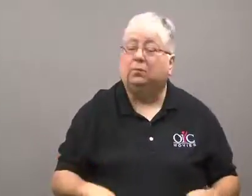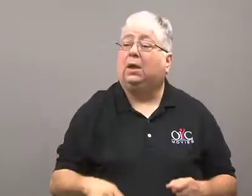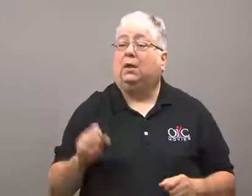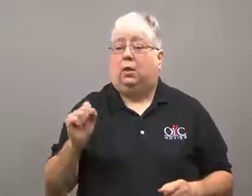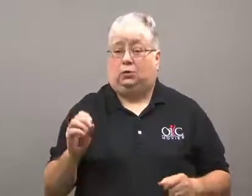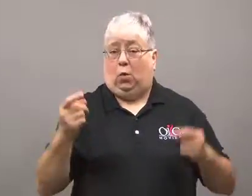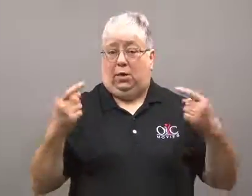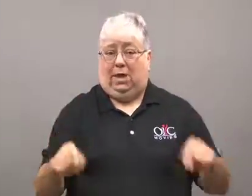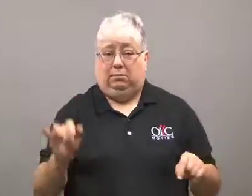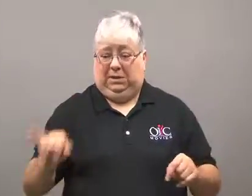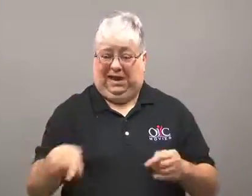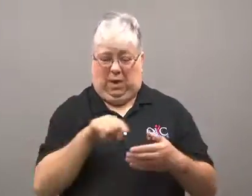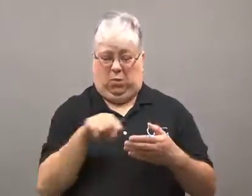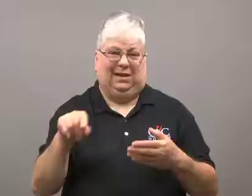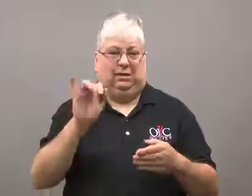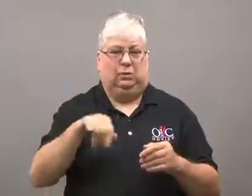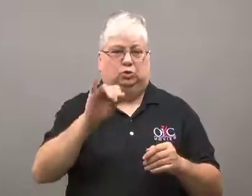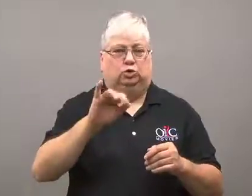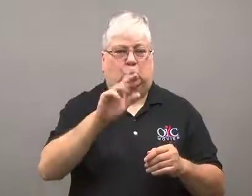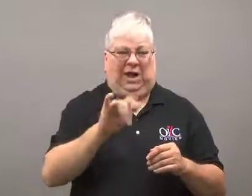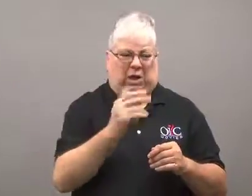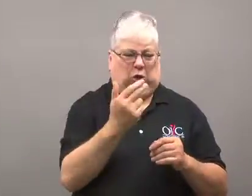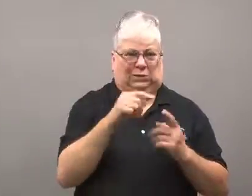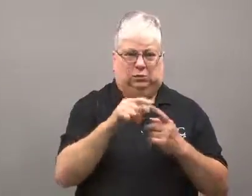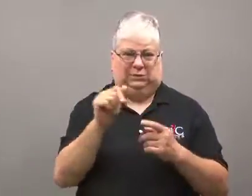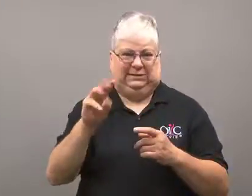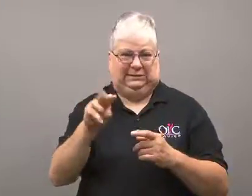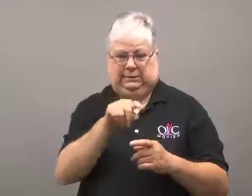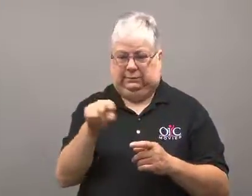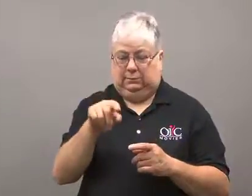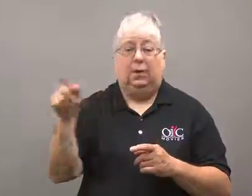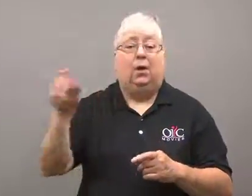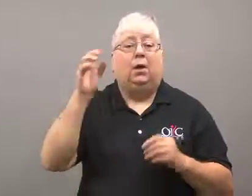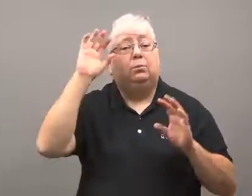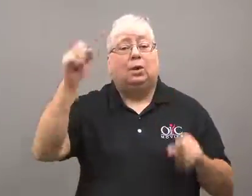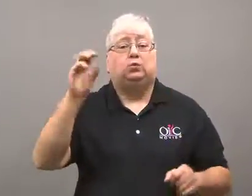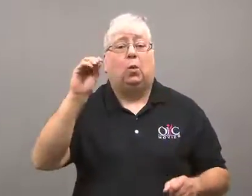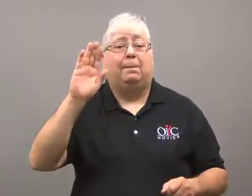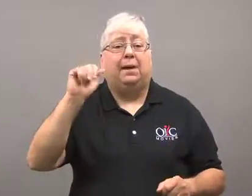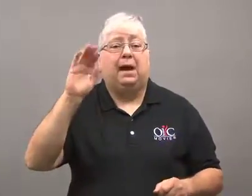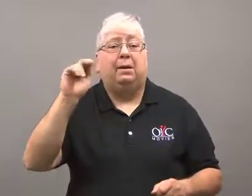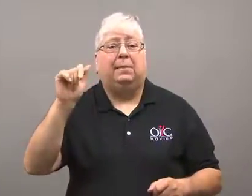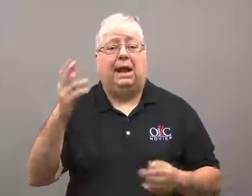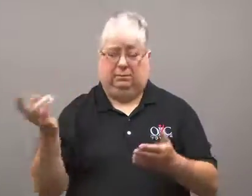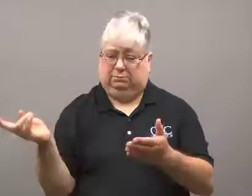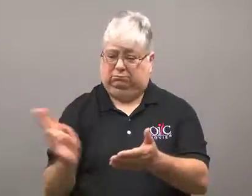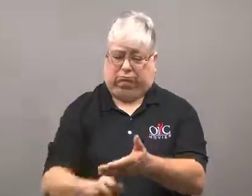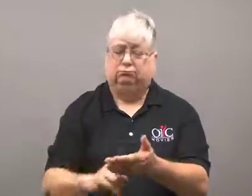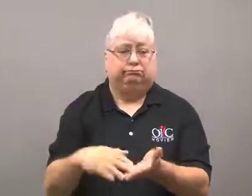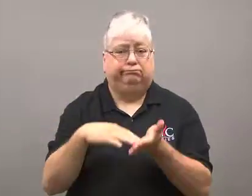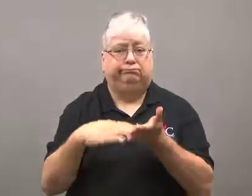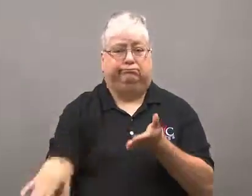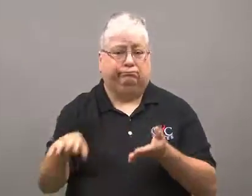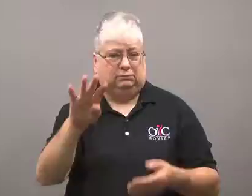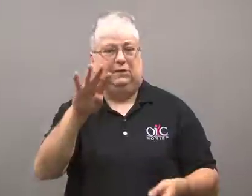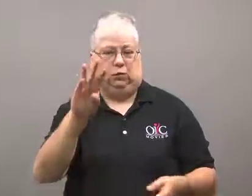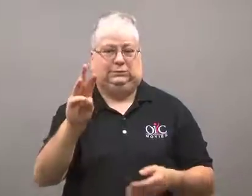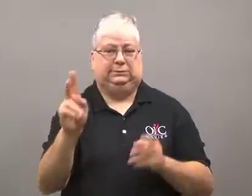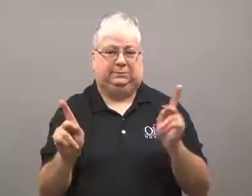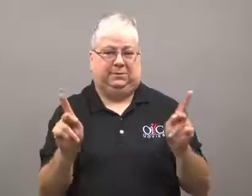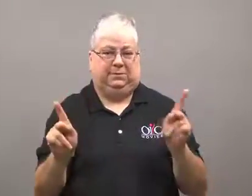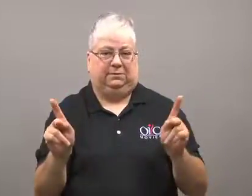The week of July 13 thru 16, President Obama granted 46 commutations